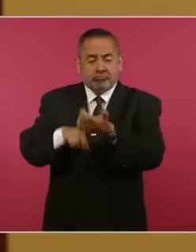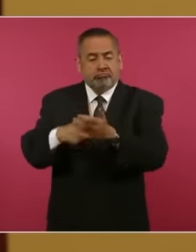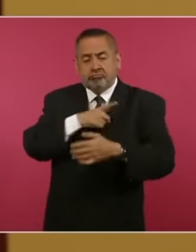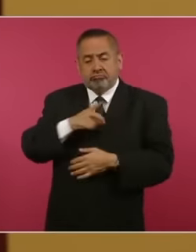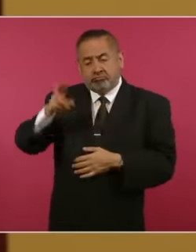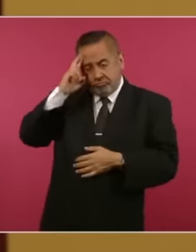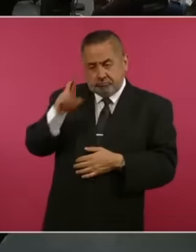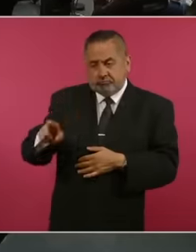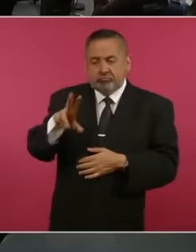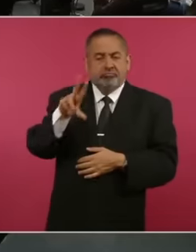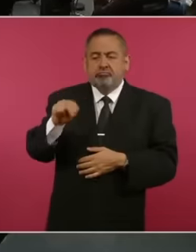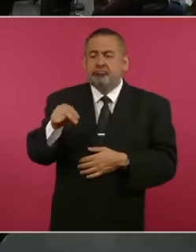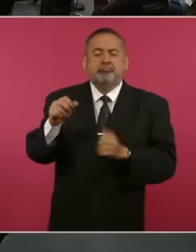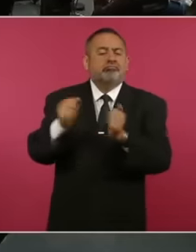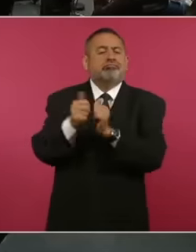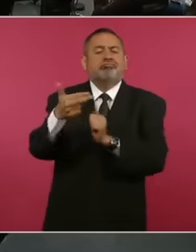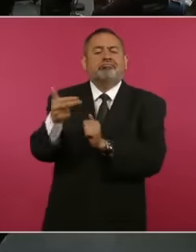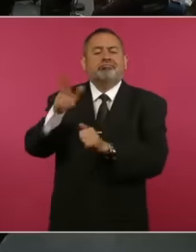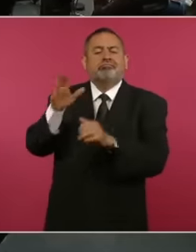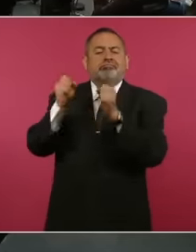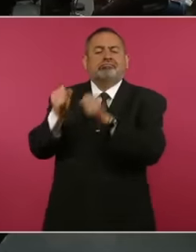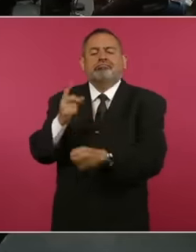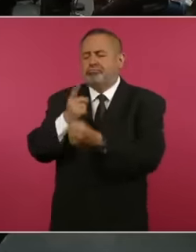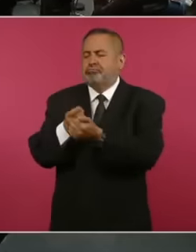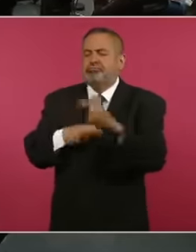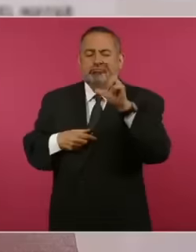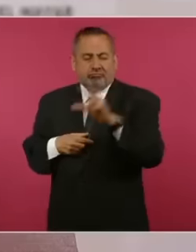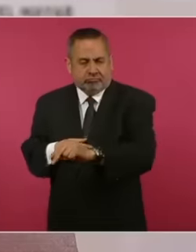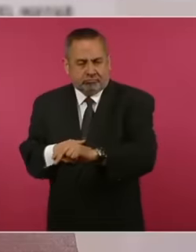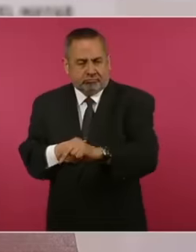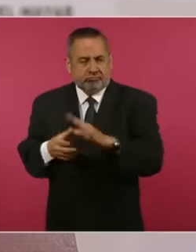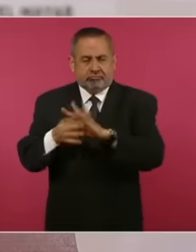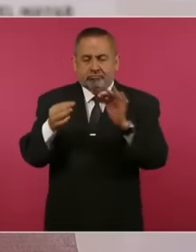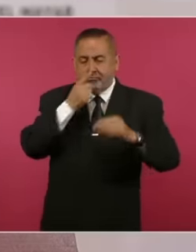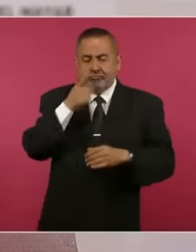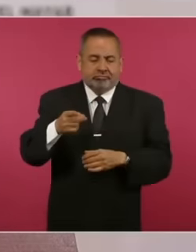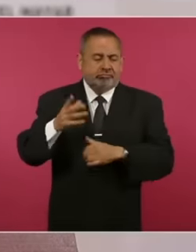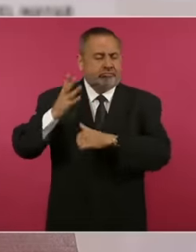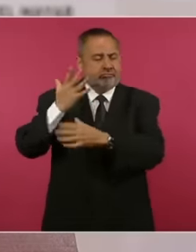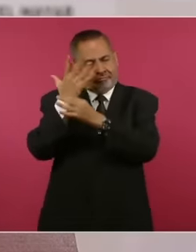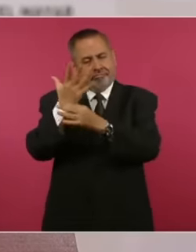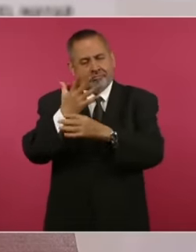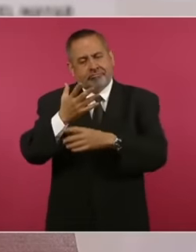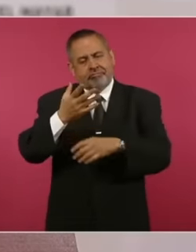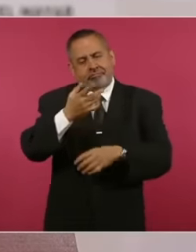hotels with security for antisocials, the United States Minister of Defense stressed, which